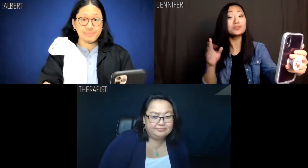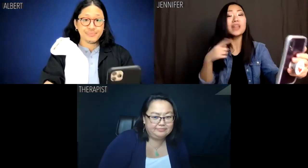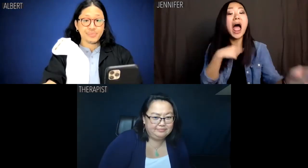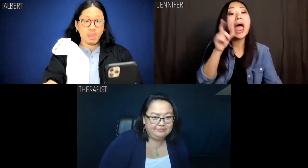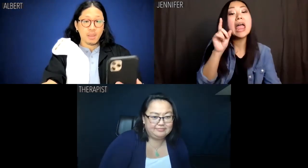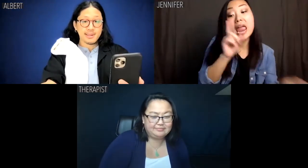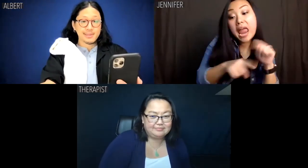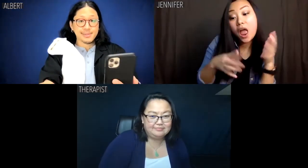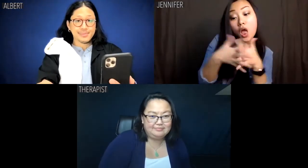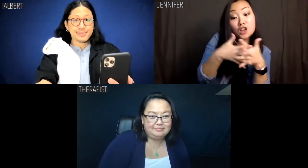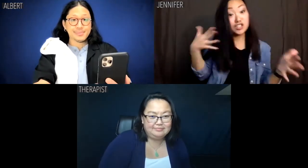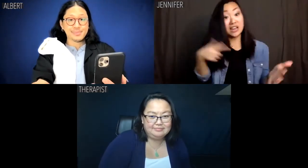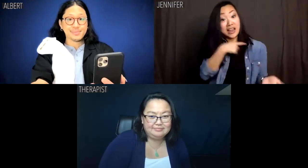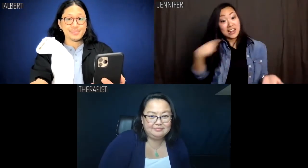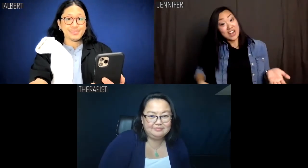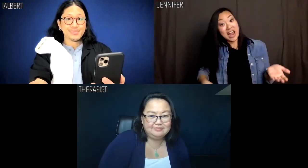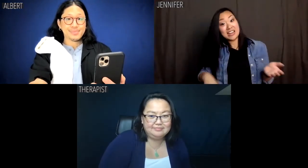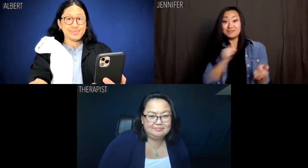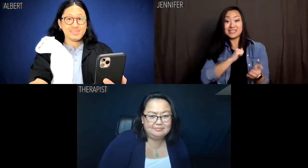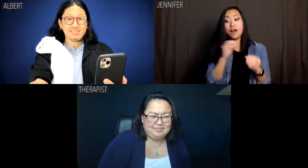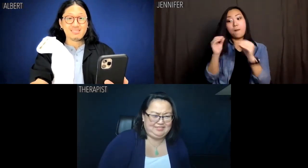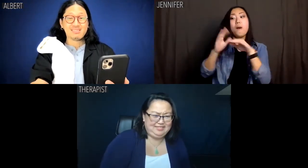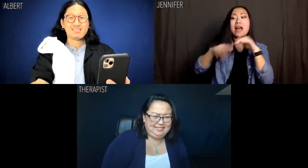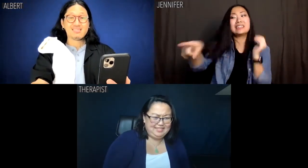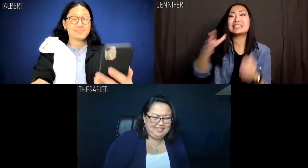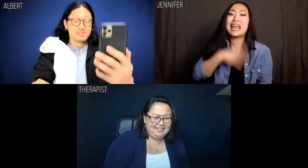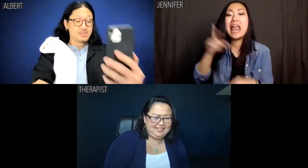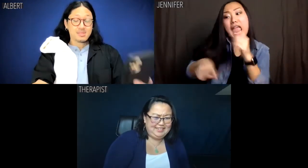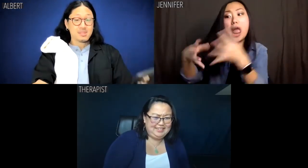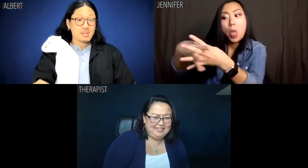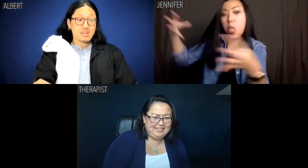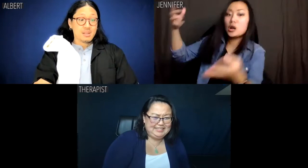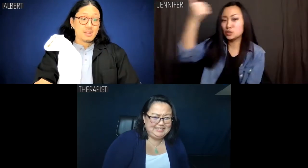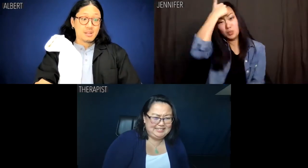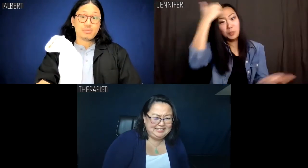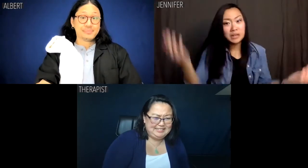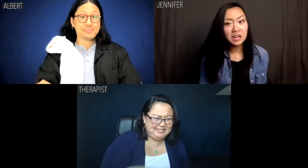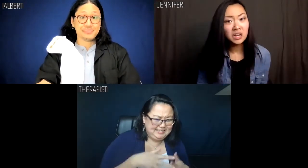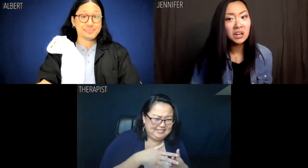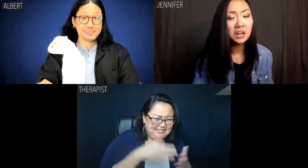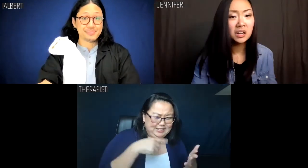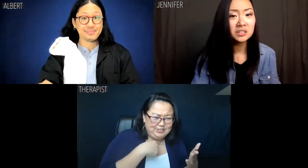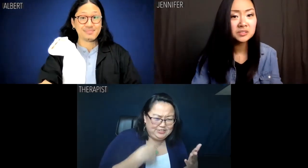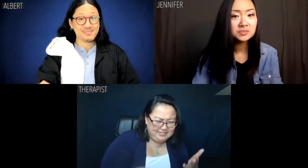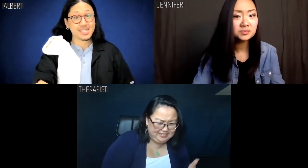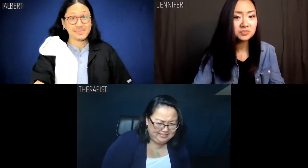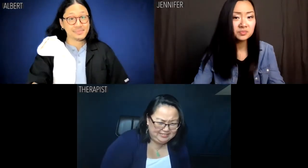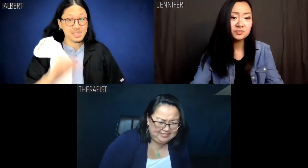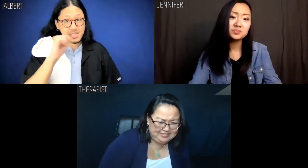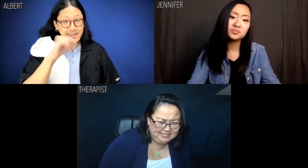I can't de-Chinese myself any more than this lady can de-stupid herself.